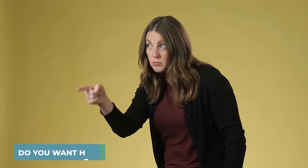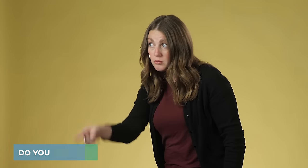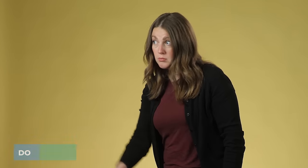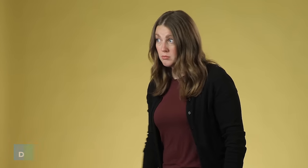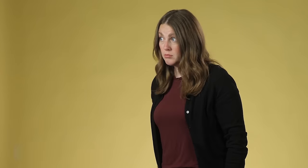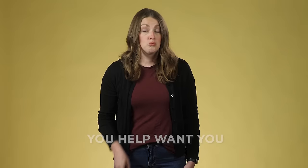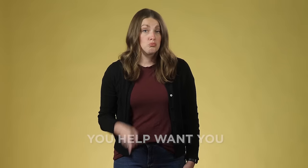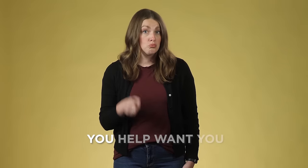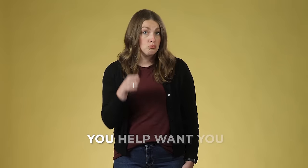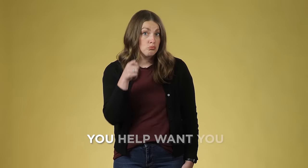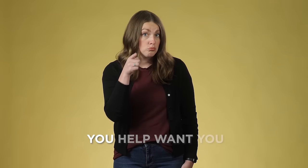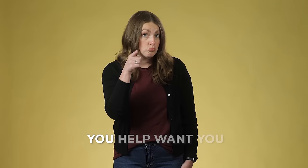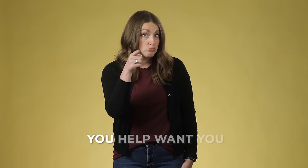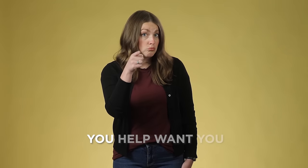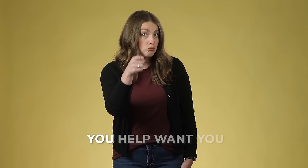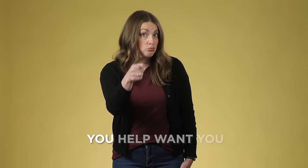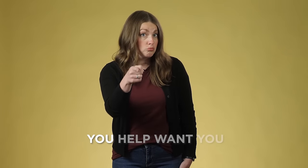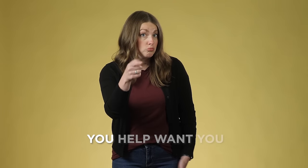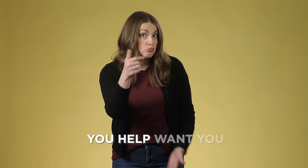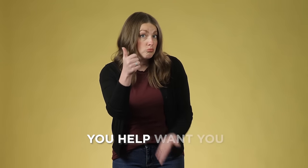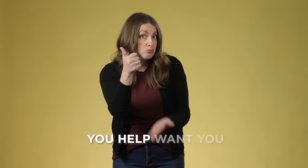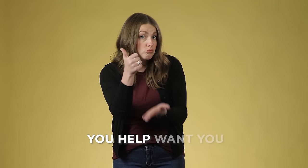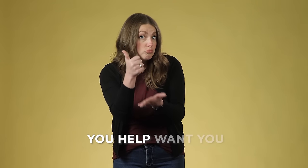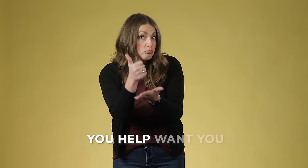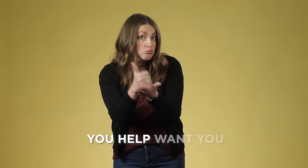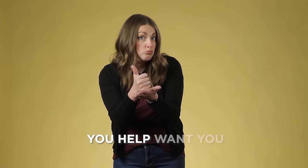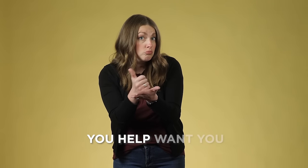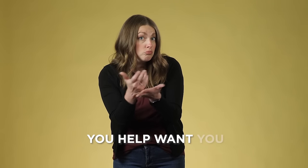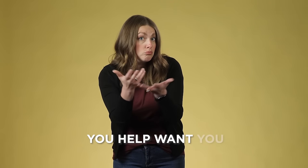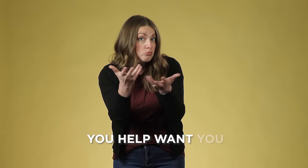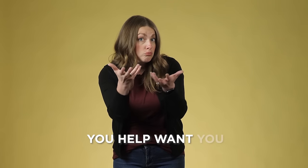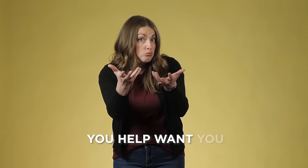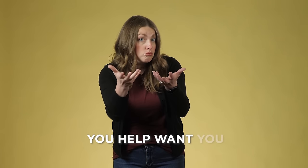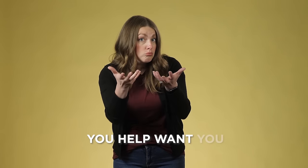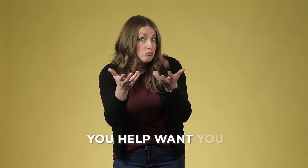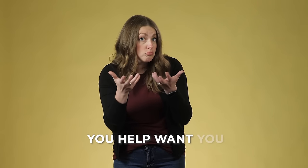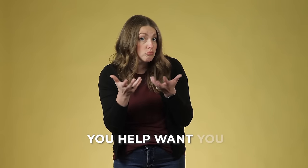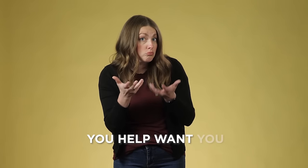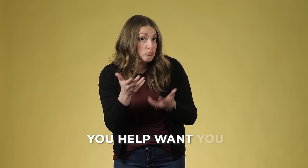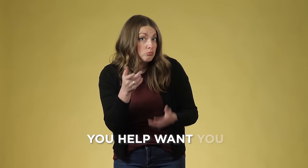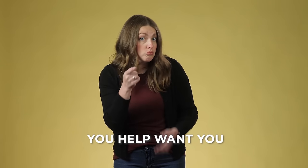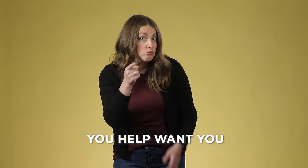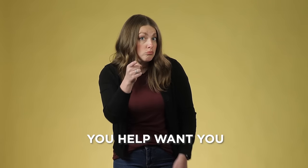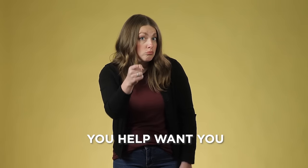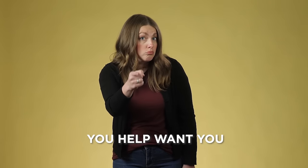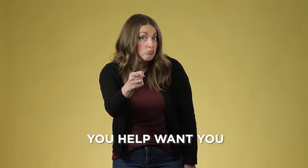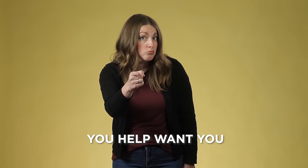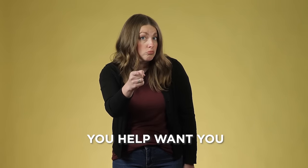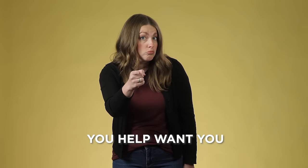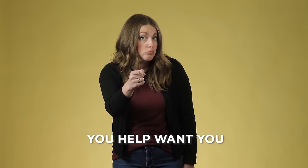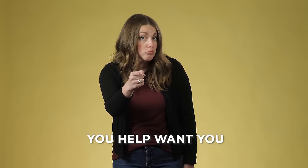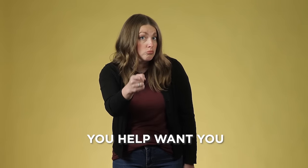'Hearing, hearing', this is referencing that hearing people talk a lot 'hearing.'